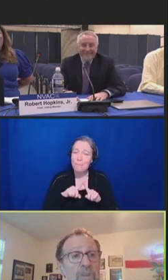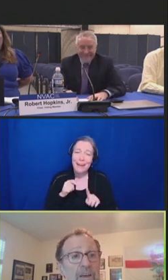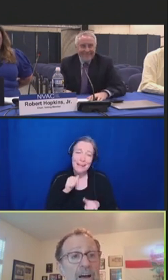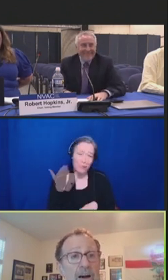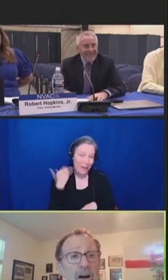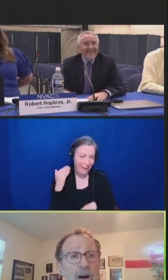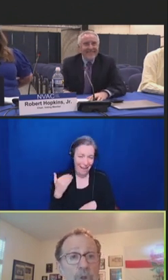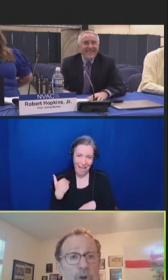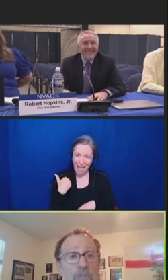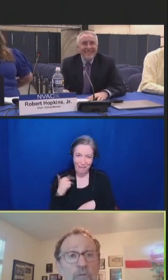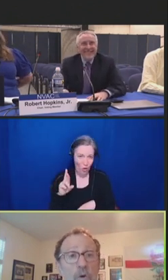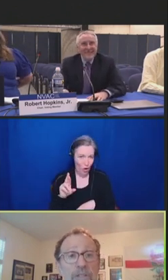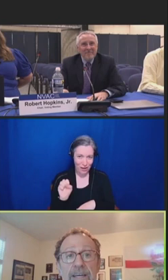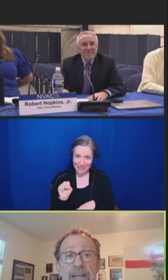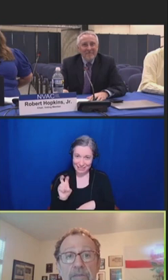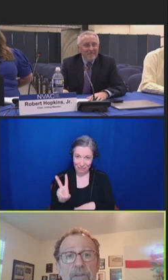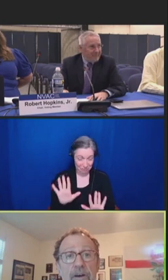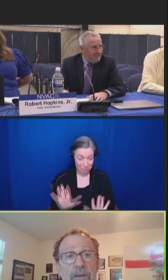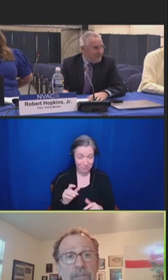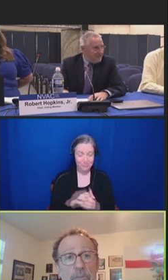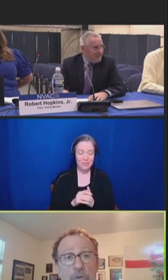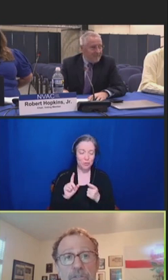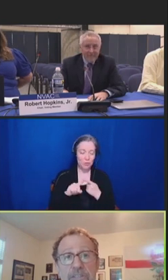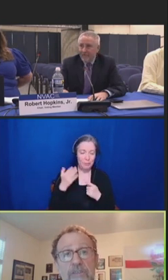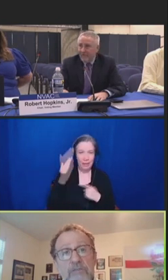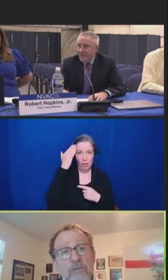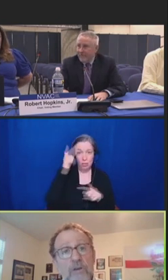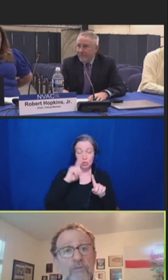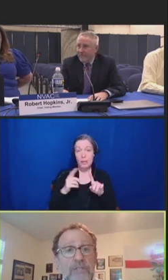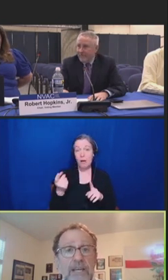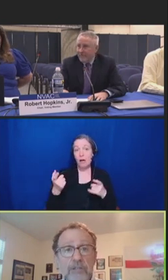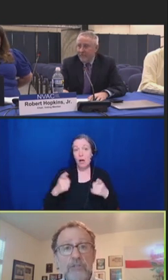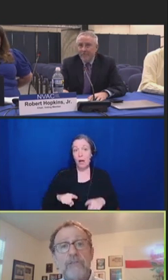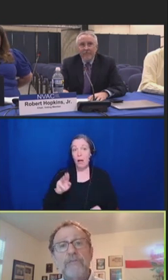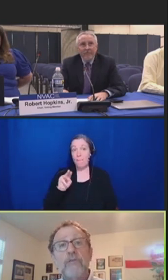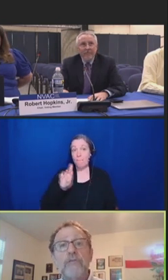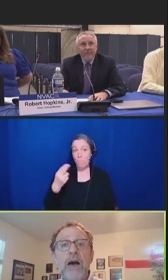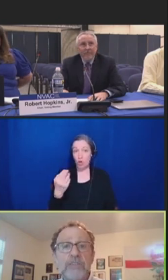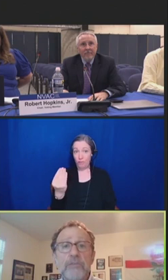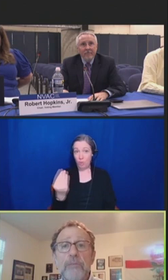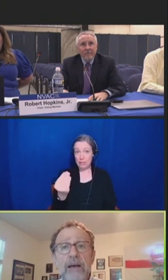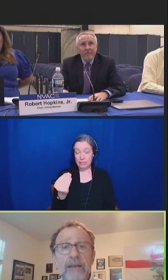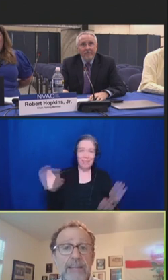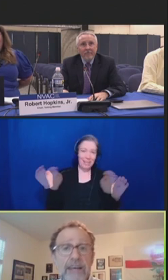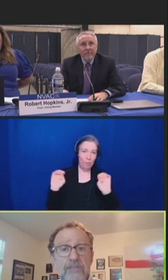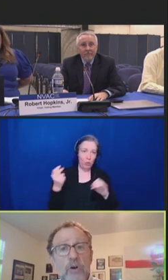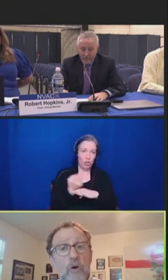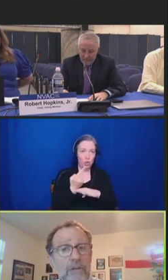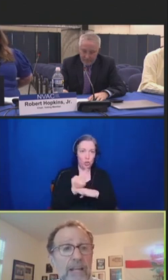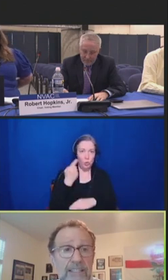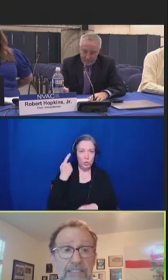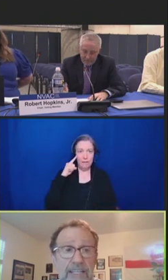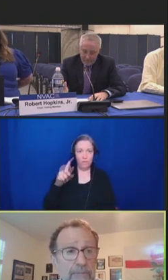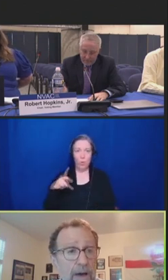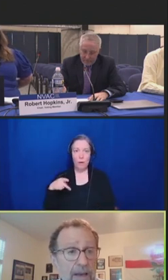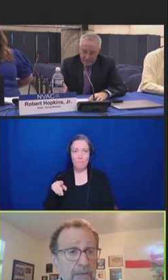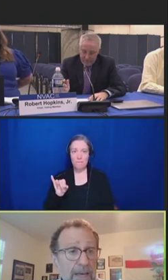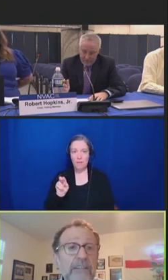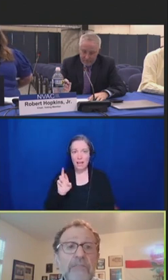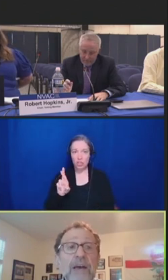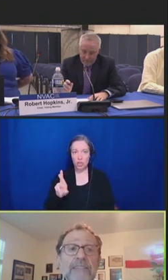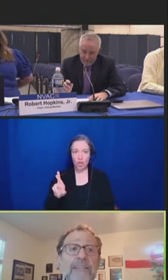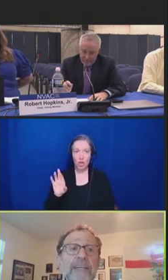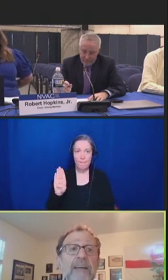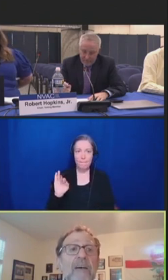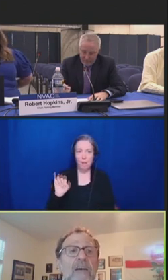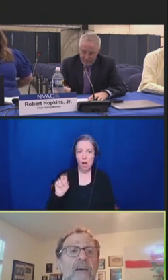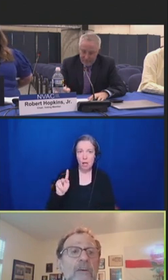On March 14th, the emergency use authorization for Pfizer-BioNTech COVID-19 bivalent vaccine